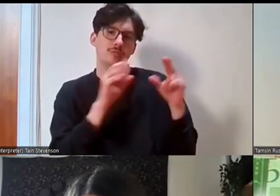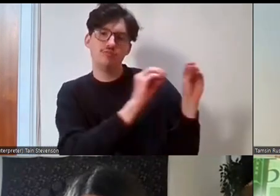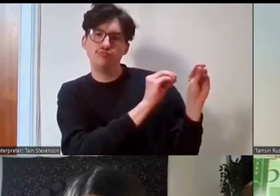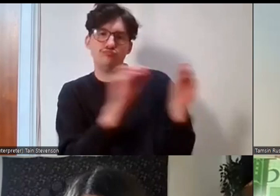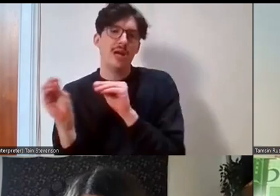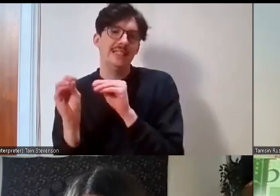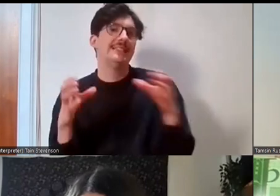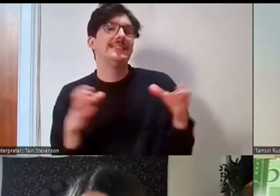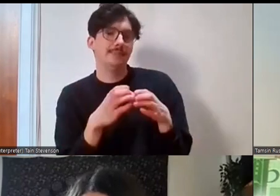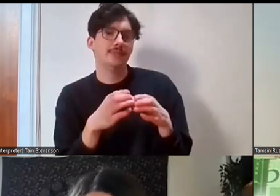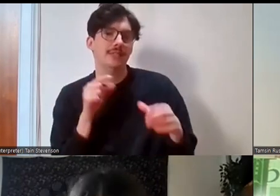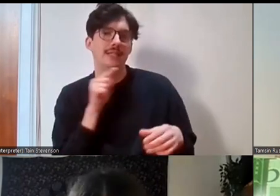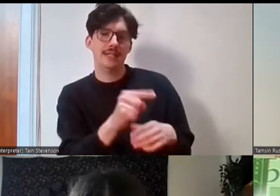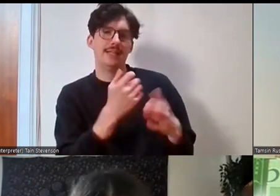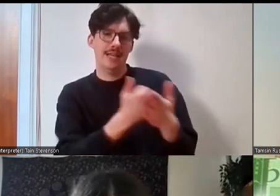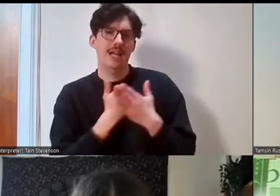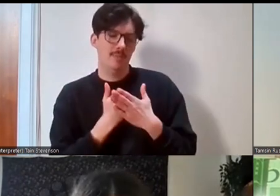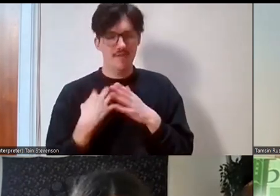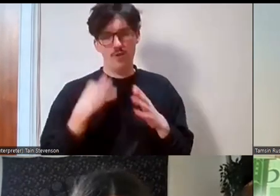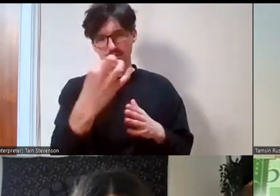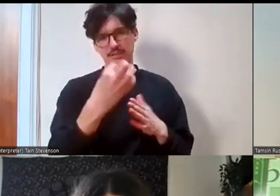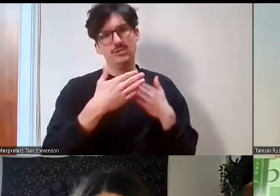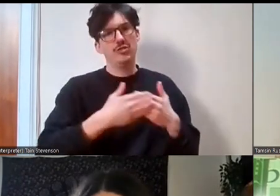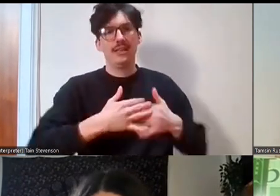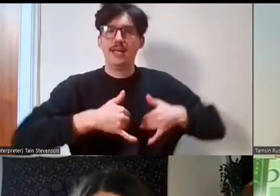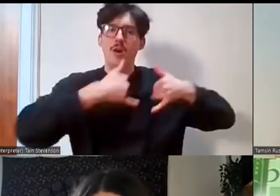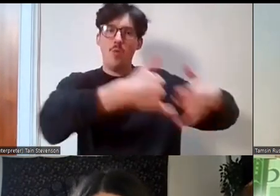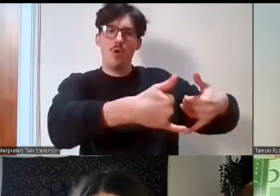who helped with like the Volunteer Friendly Awards and other things,